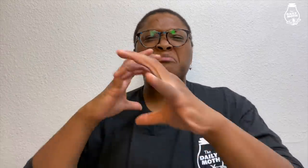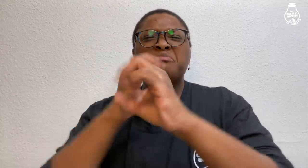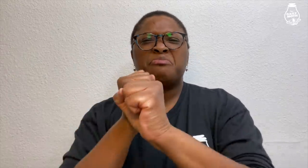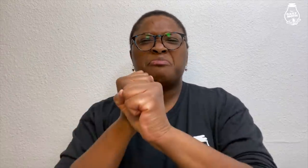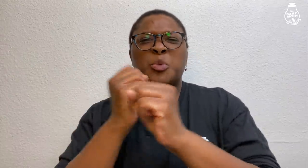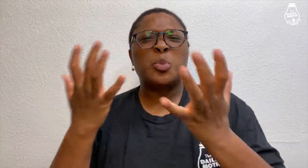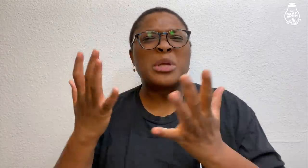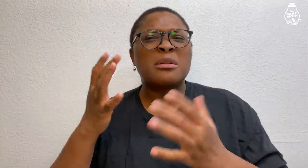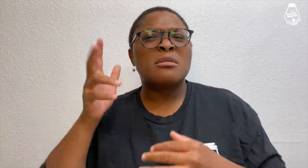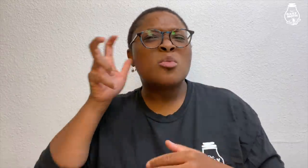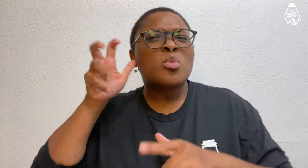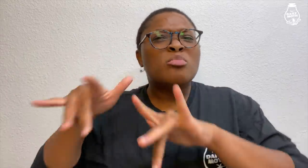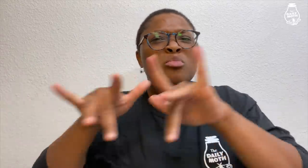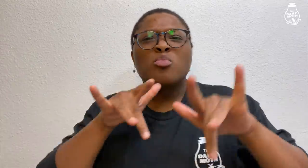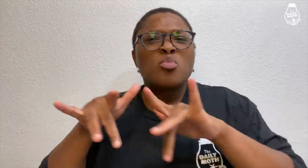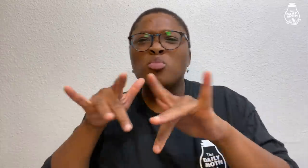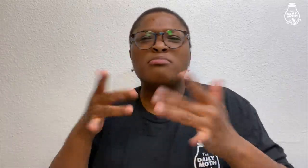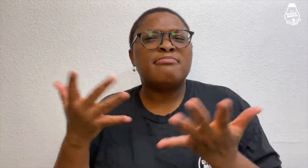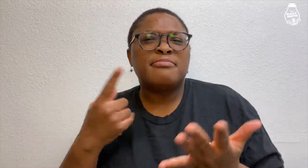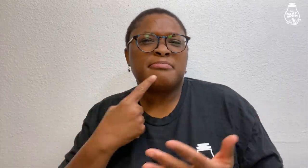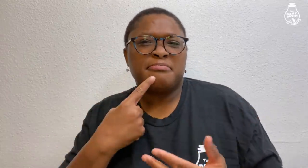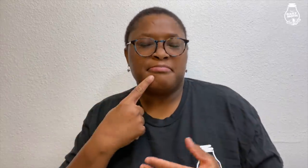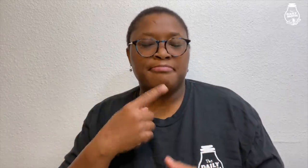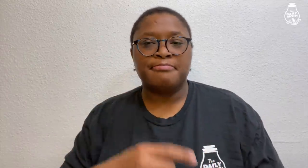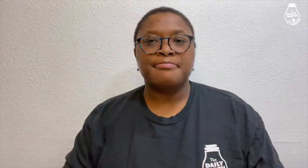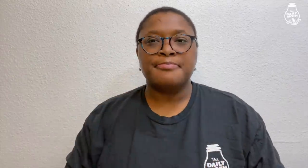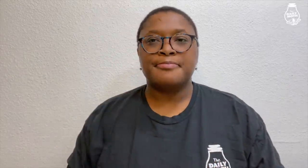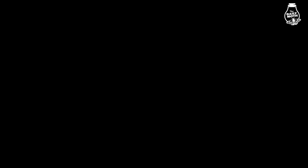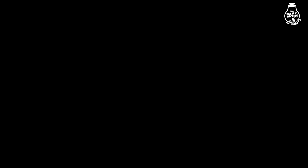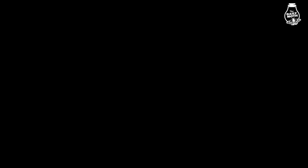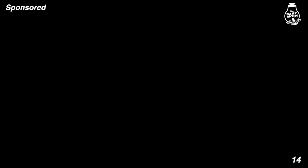I will summarize what the audio recording included.